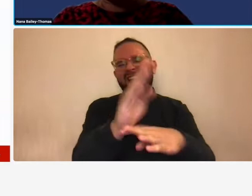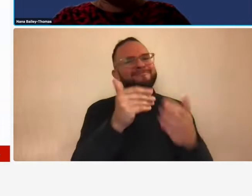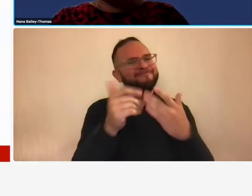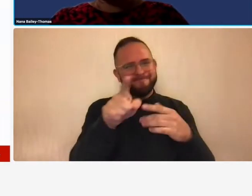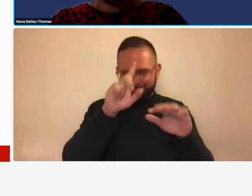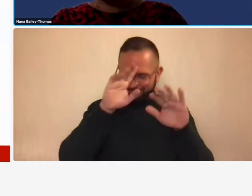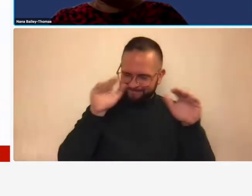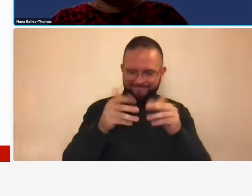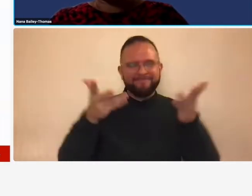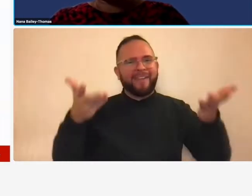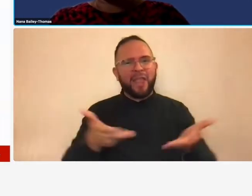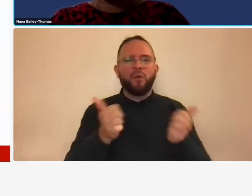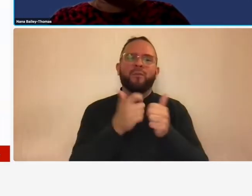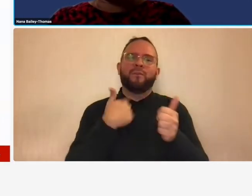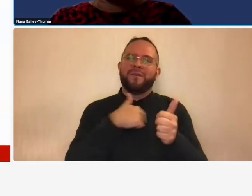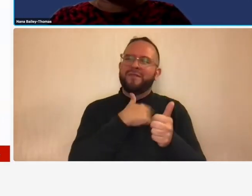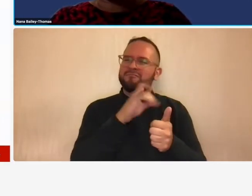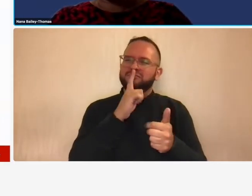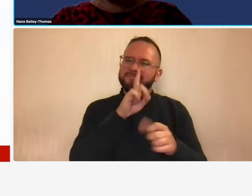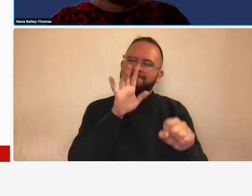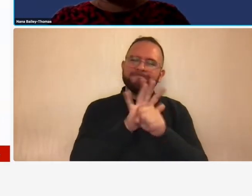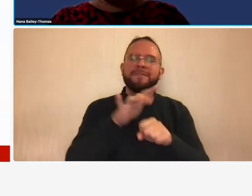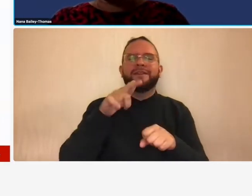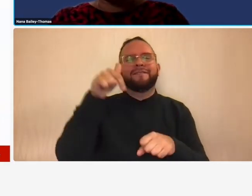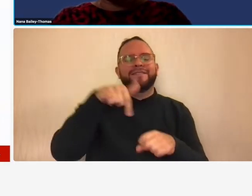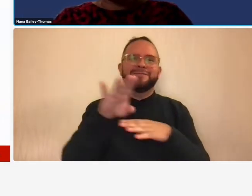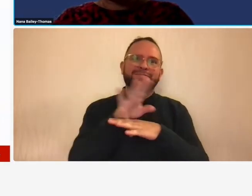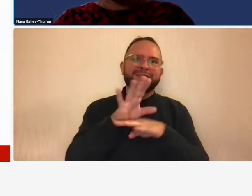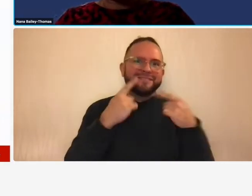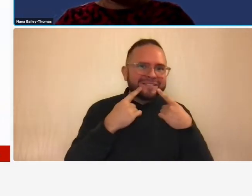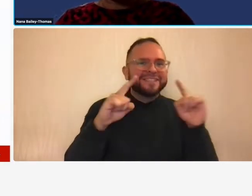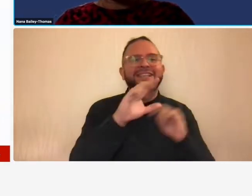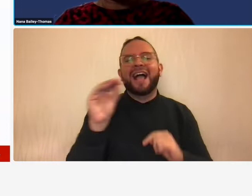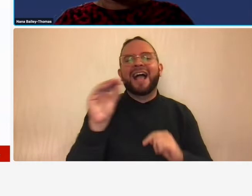and to commit to the success of your business and the dbe program take it away monica